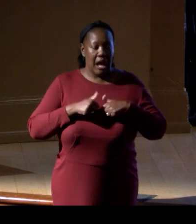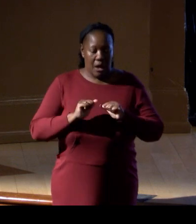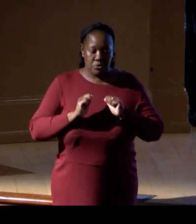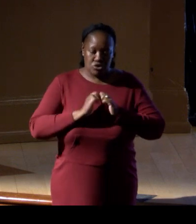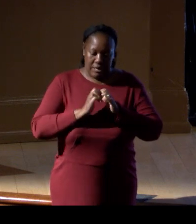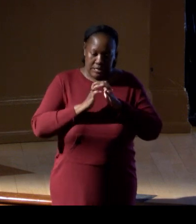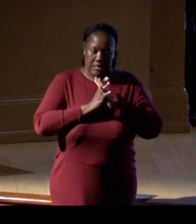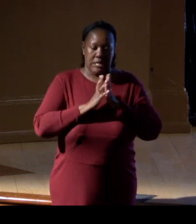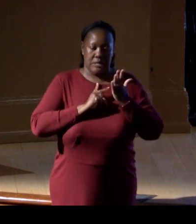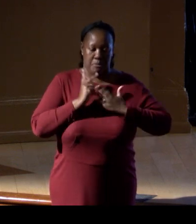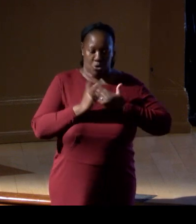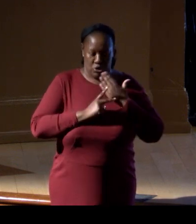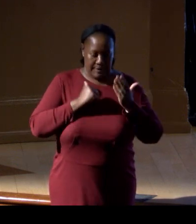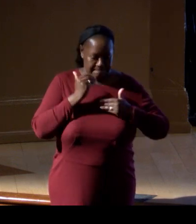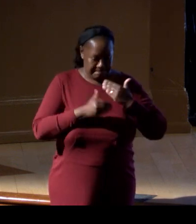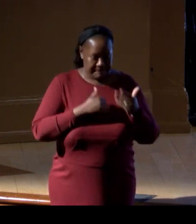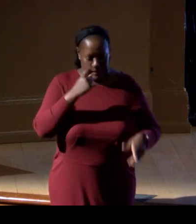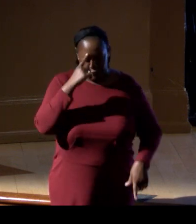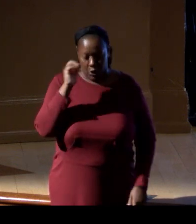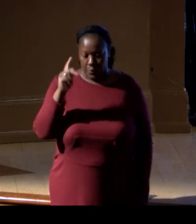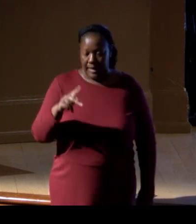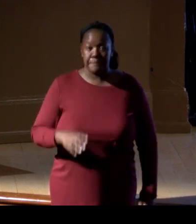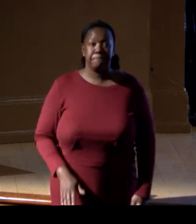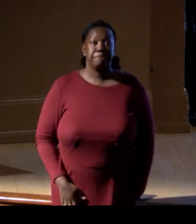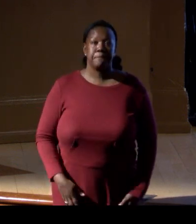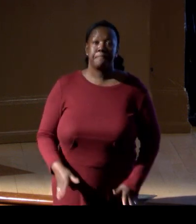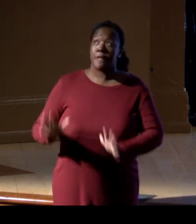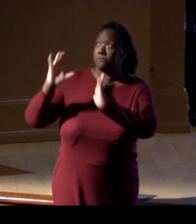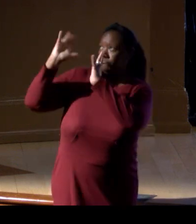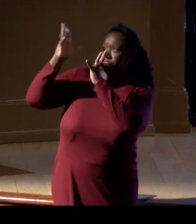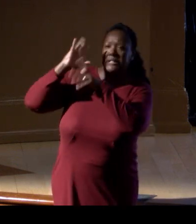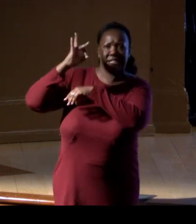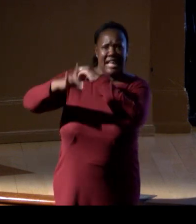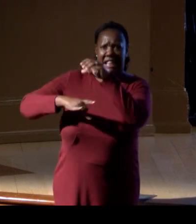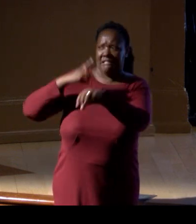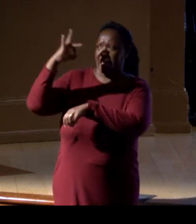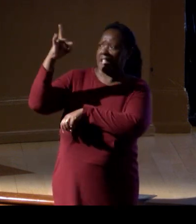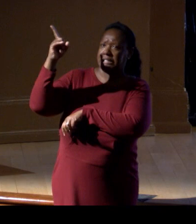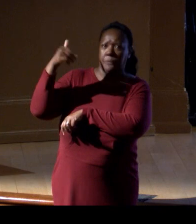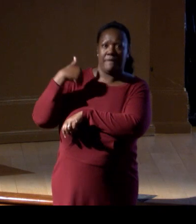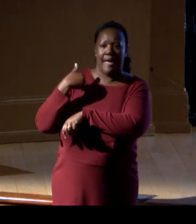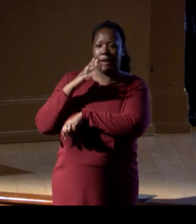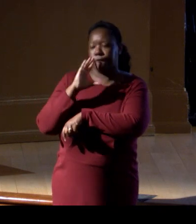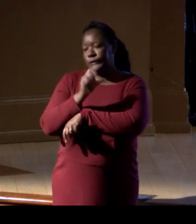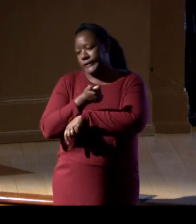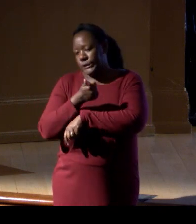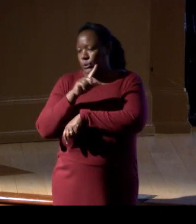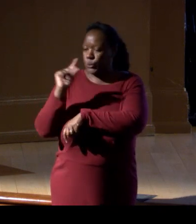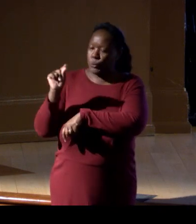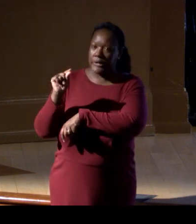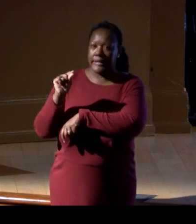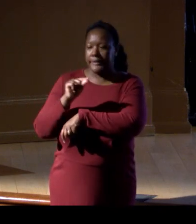I thought, "Okay, the satellites have been around "for maybe 10, 20," we've got actually 50 years Landsat,